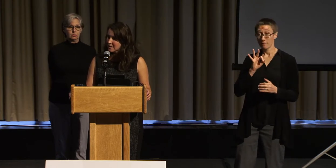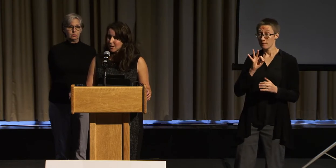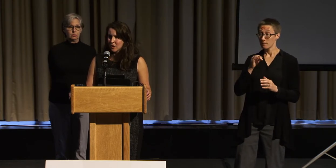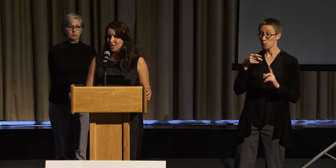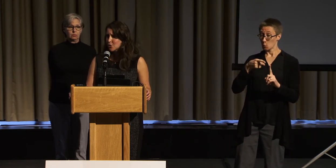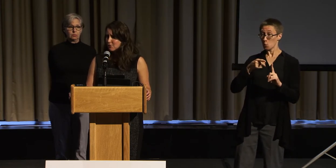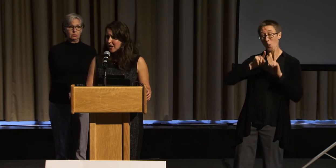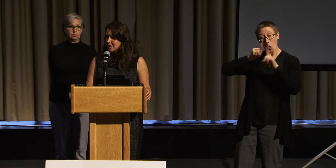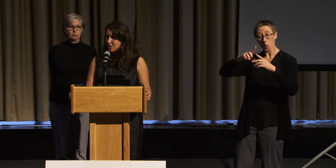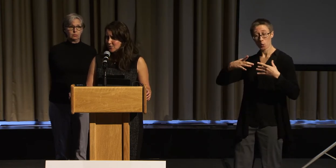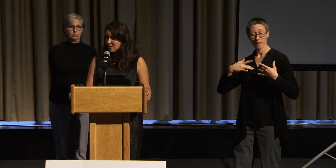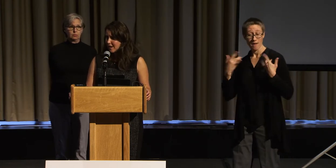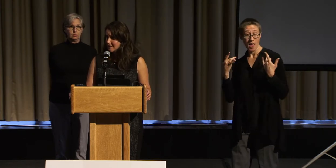It's your right to do that.